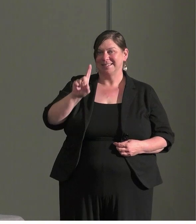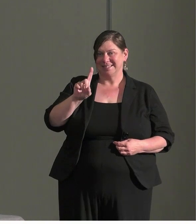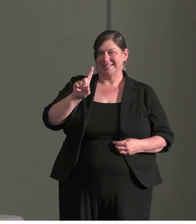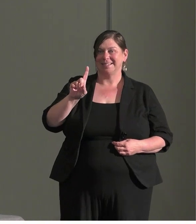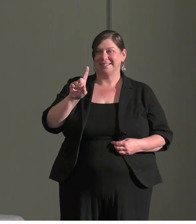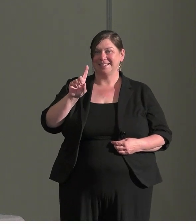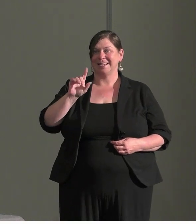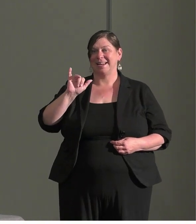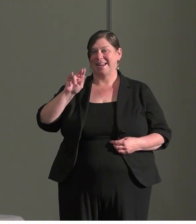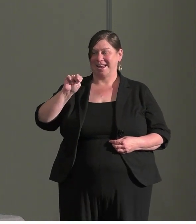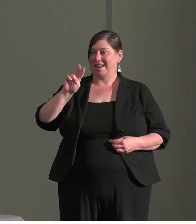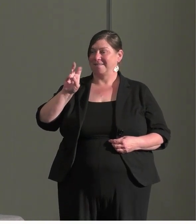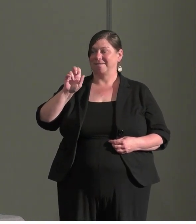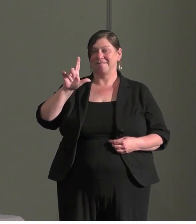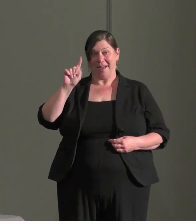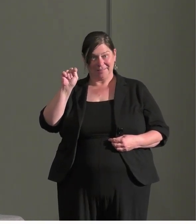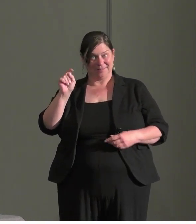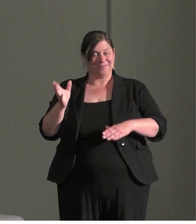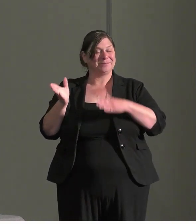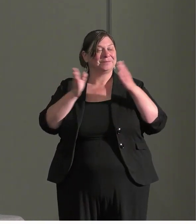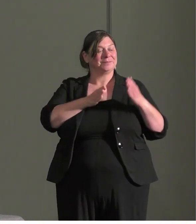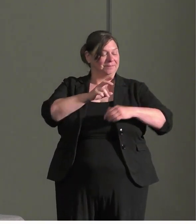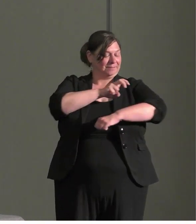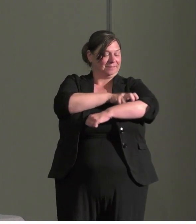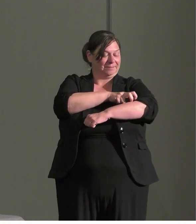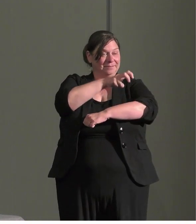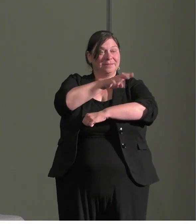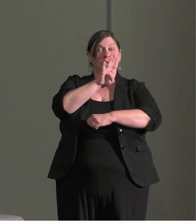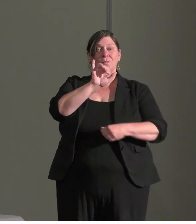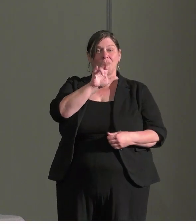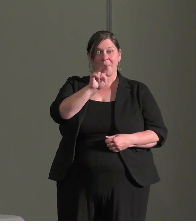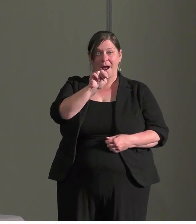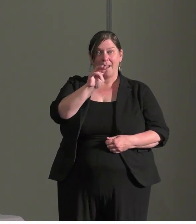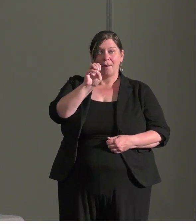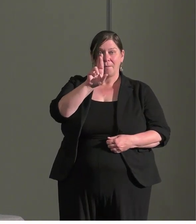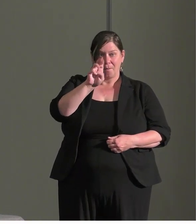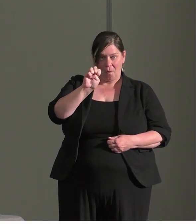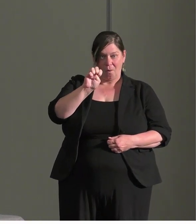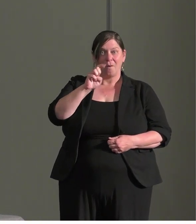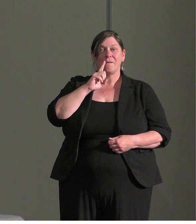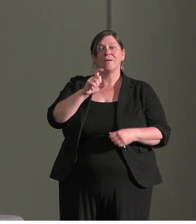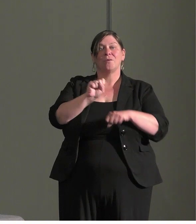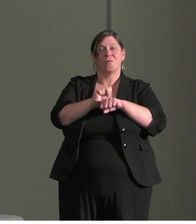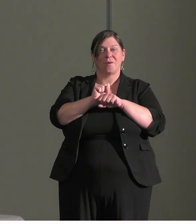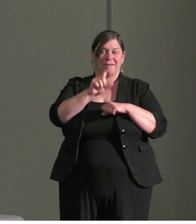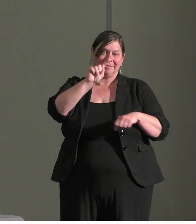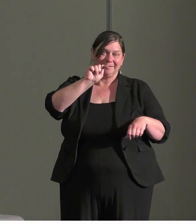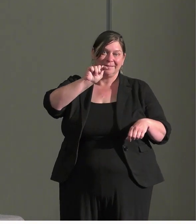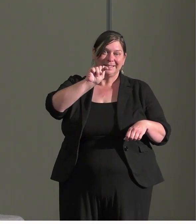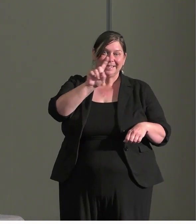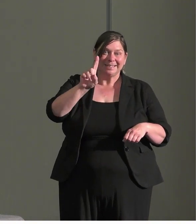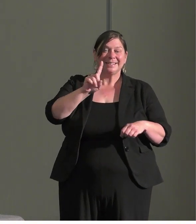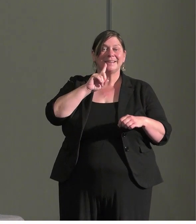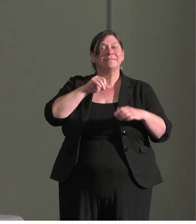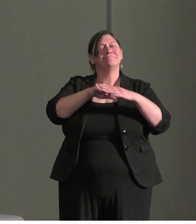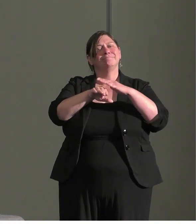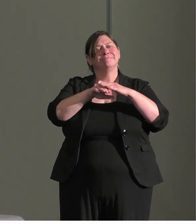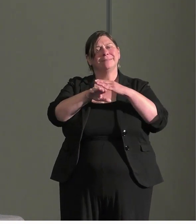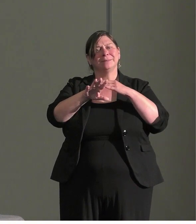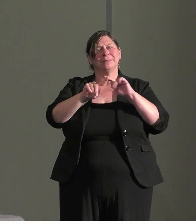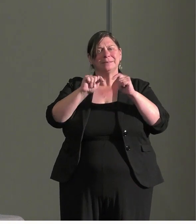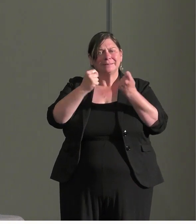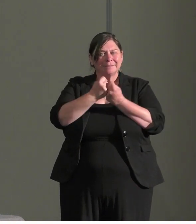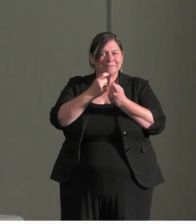I'm Brian Moore and work on the TD Accessibility Team insuring our